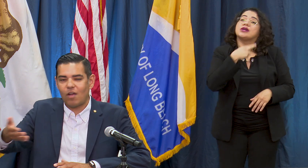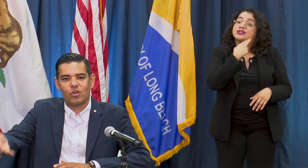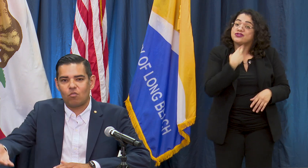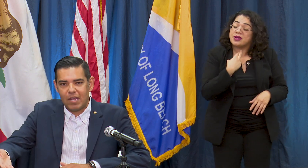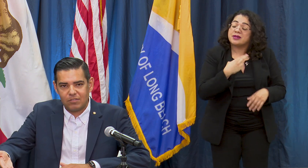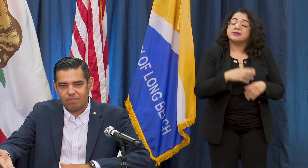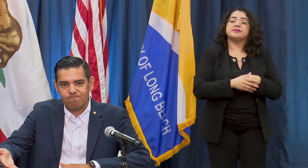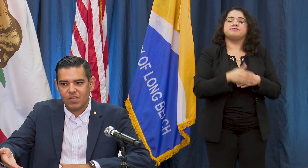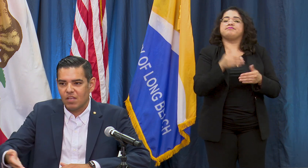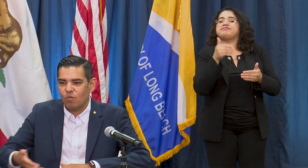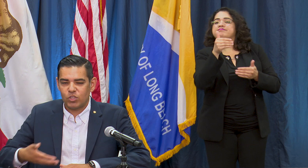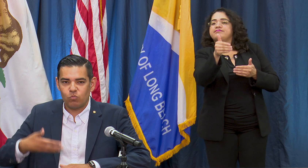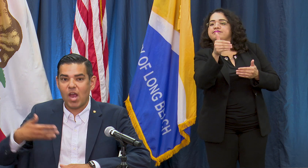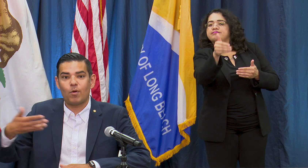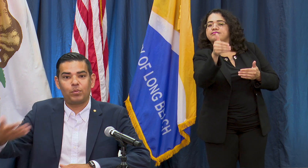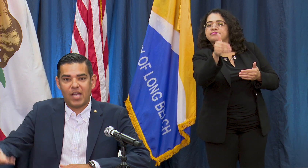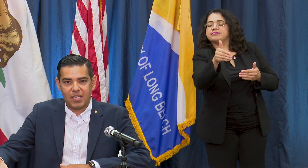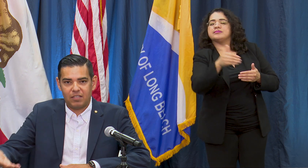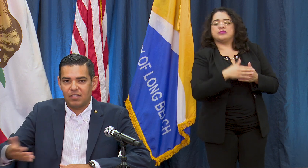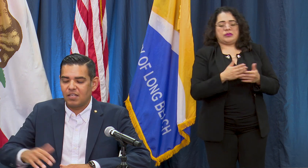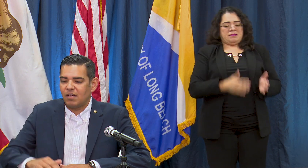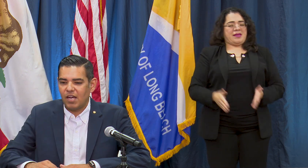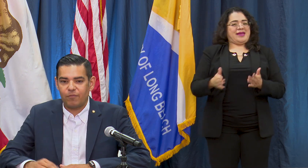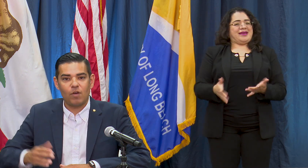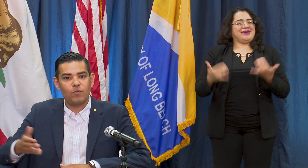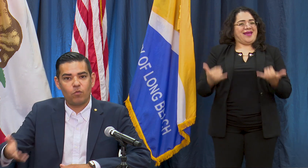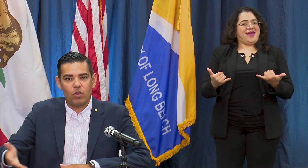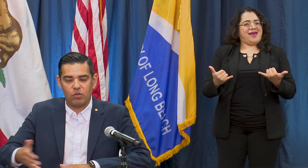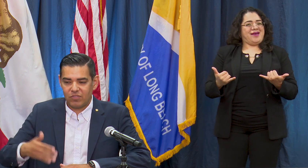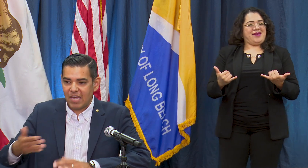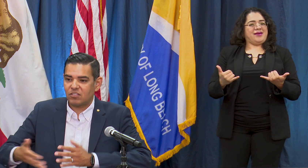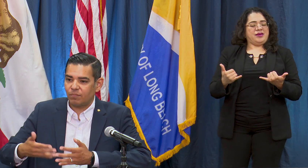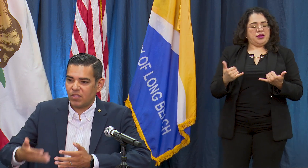on the horizon which is why we're planning for those. That is something